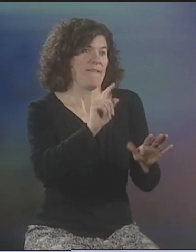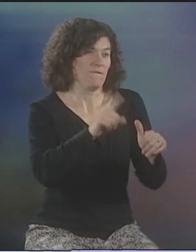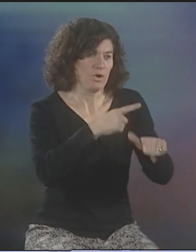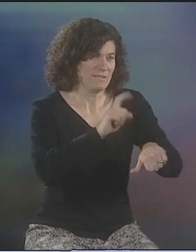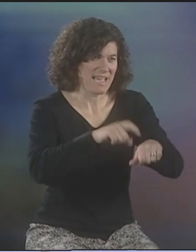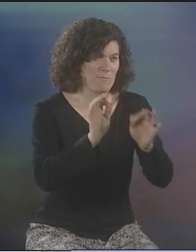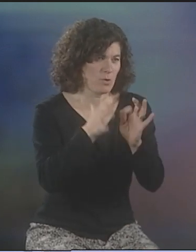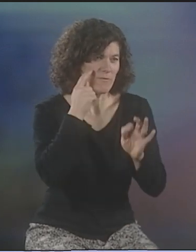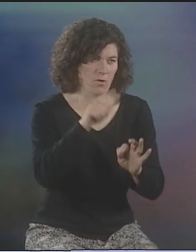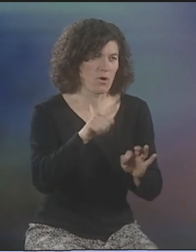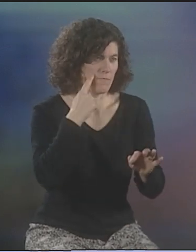BUT NOT--